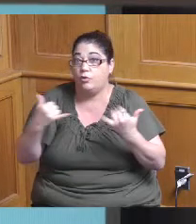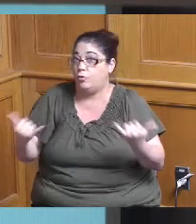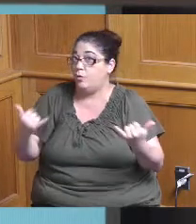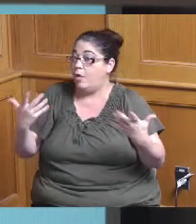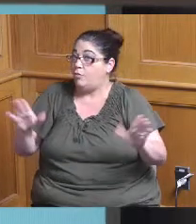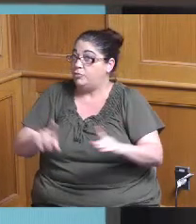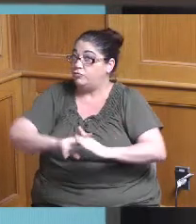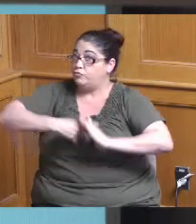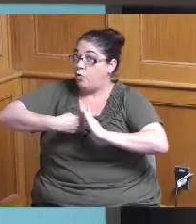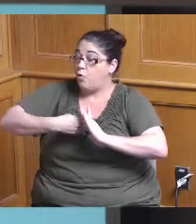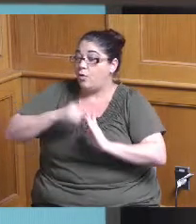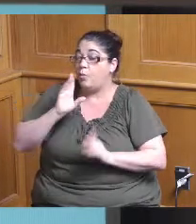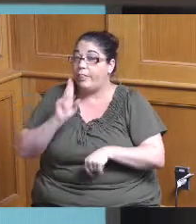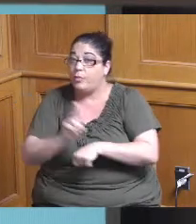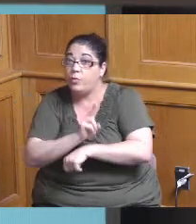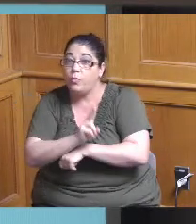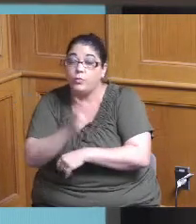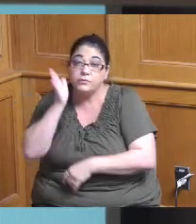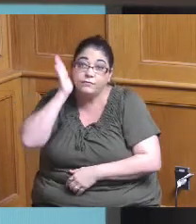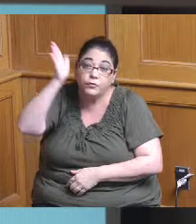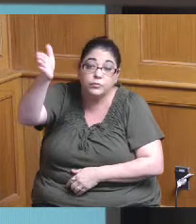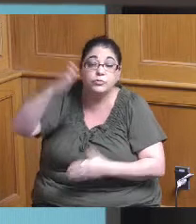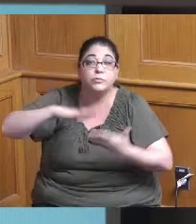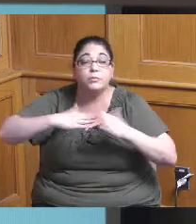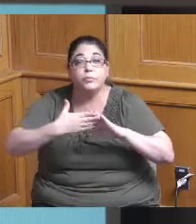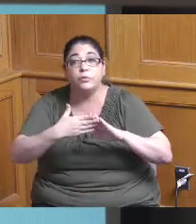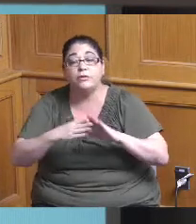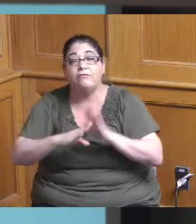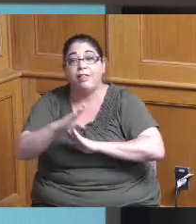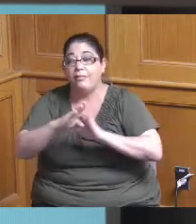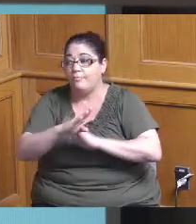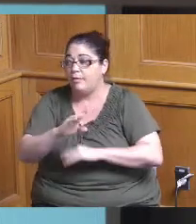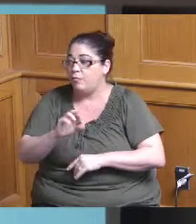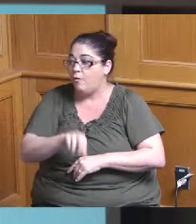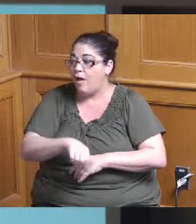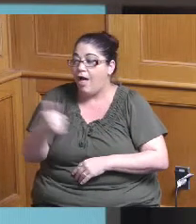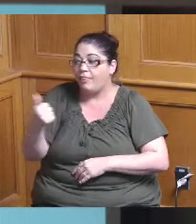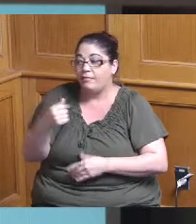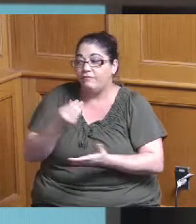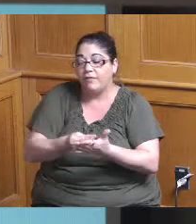will it use future community development block grant or home funds and was there